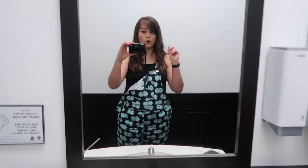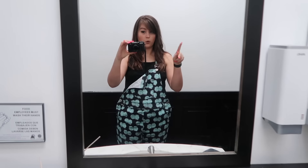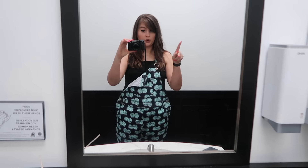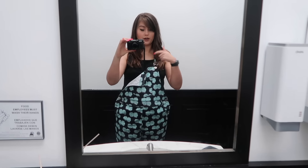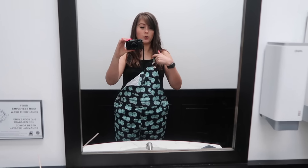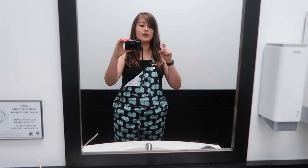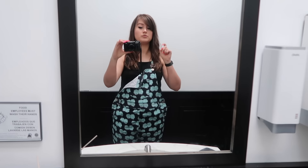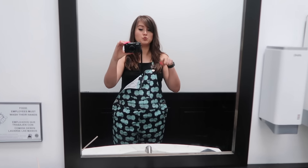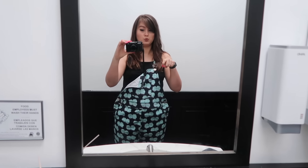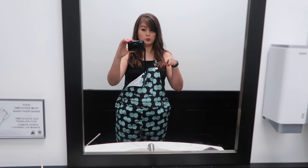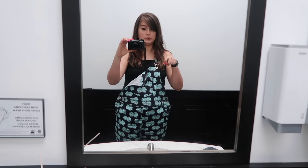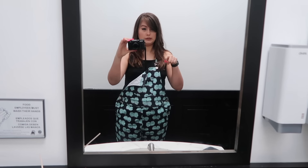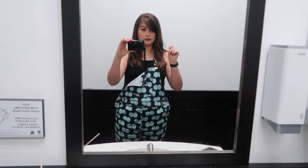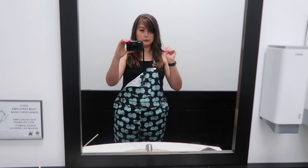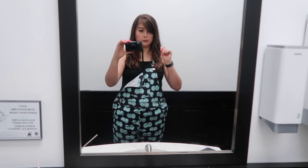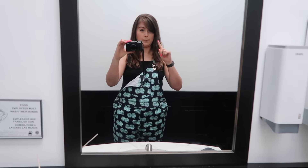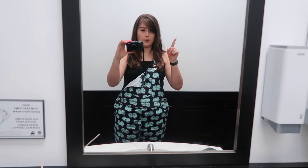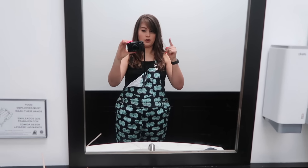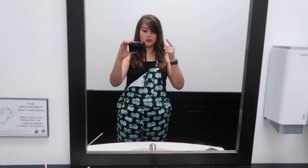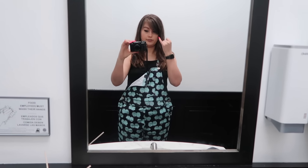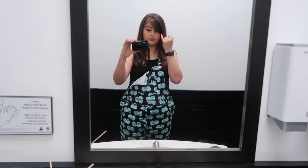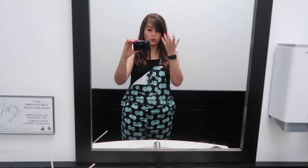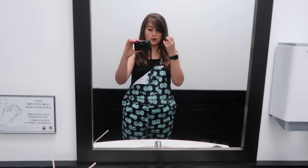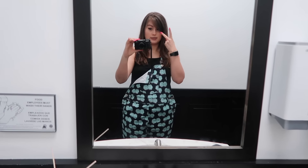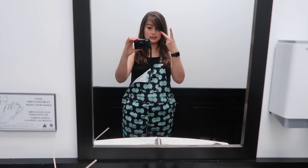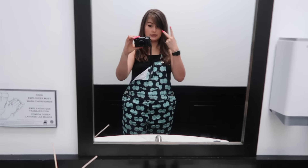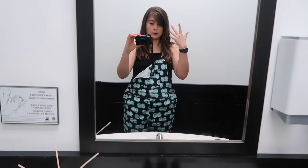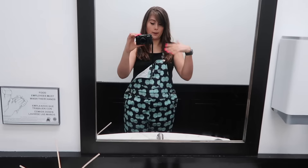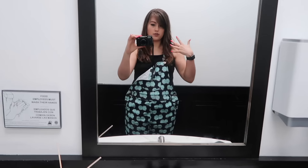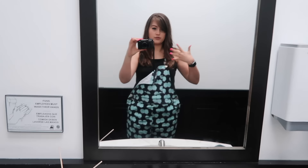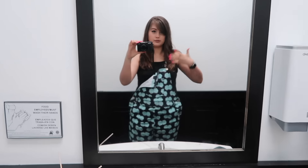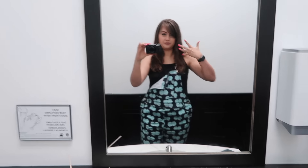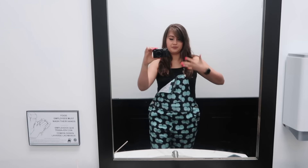Okay, I really need to pee. But if you wanted to see my outfit...